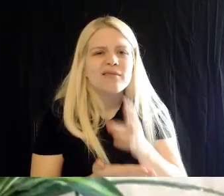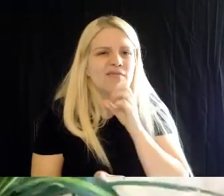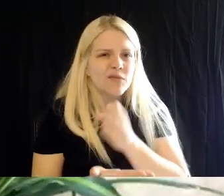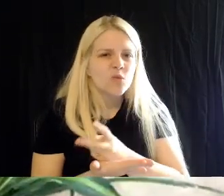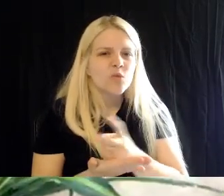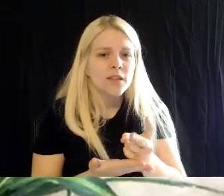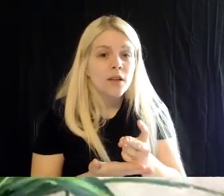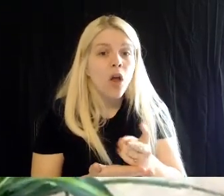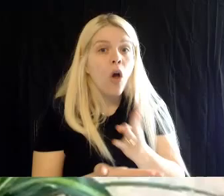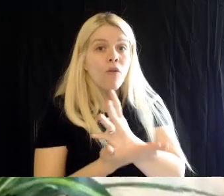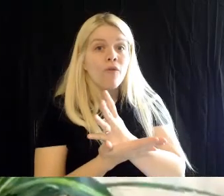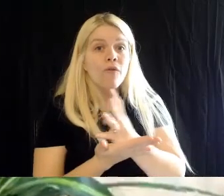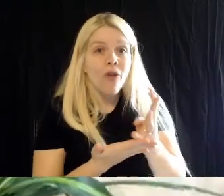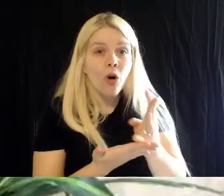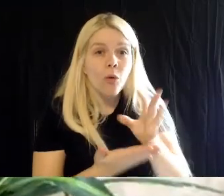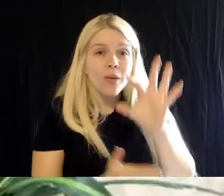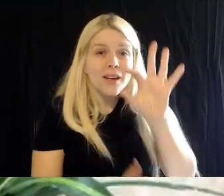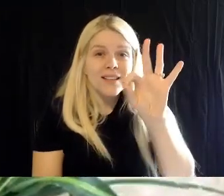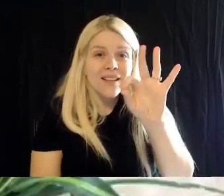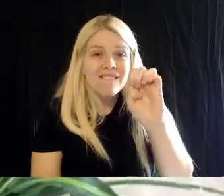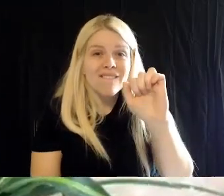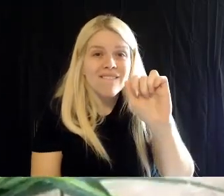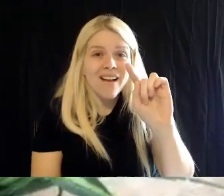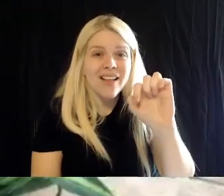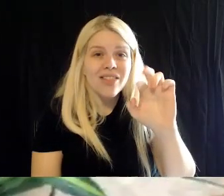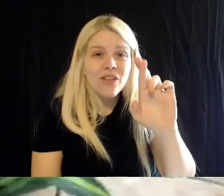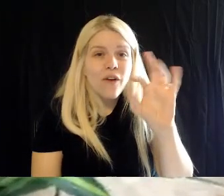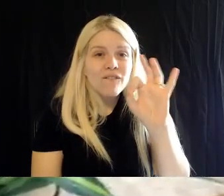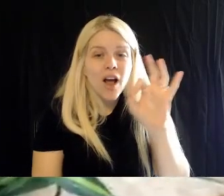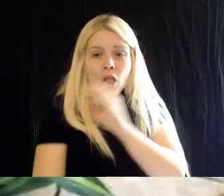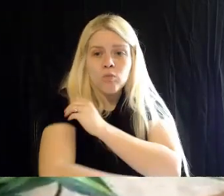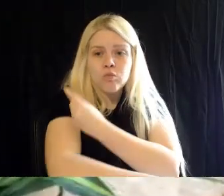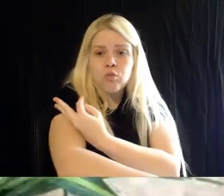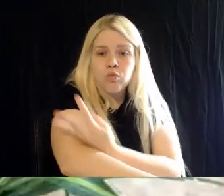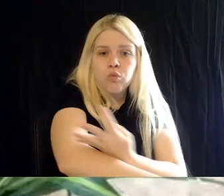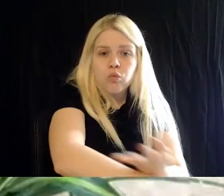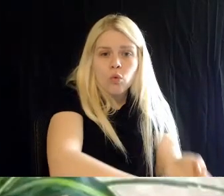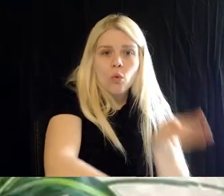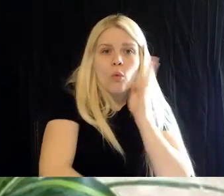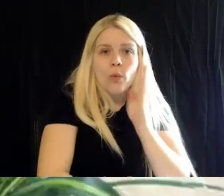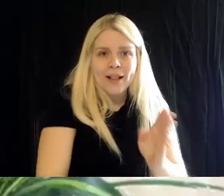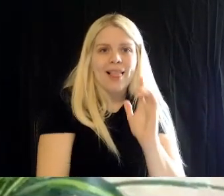and then around eight weeks they'll start getting their adult feathers. Brad: Now these jungle fowl- they're native to where?